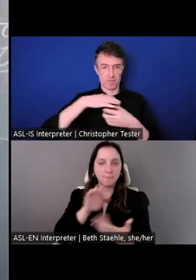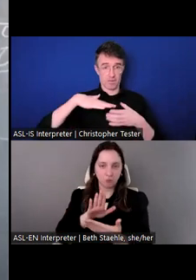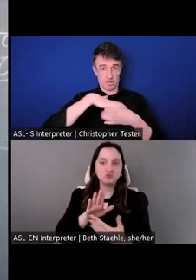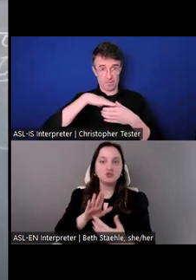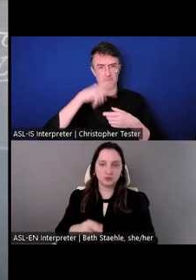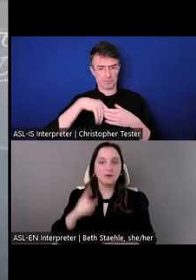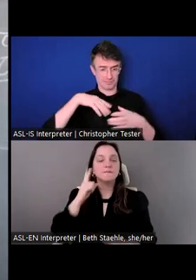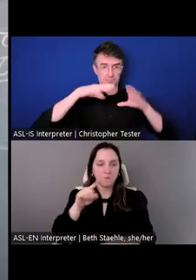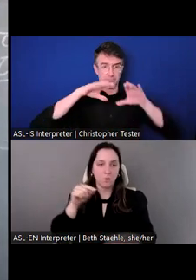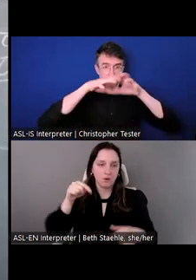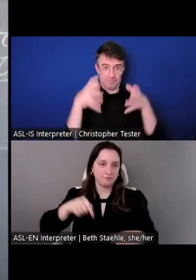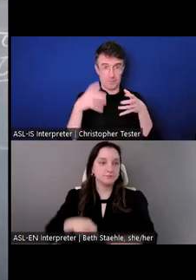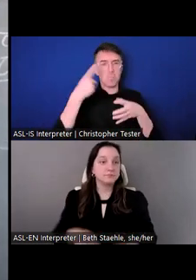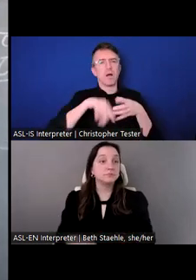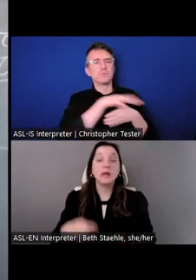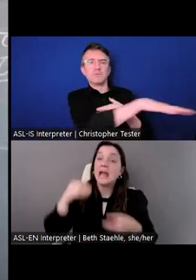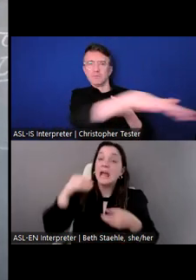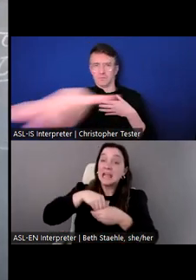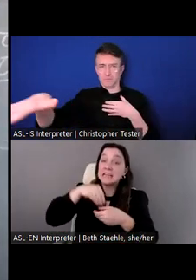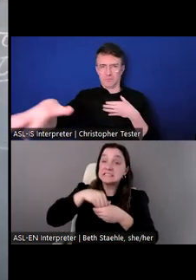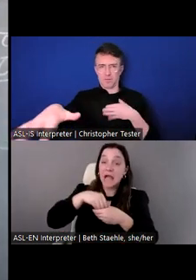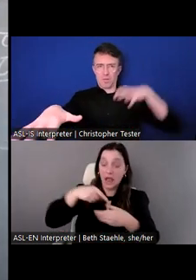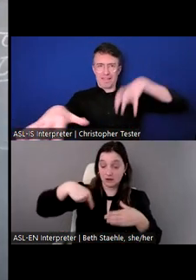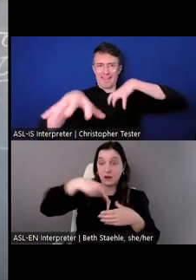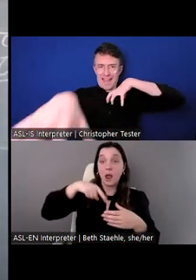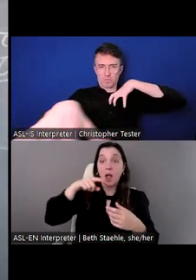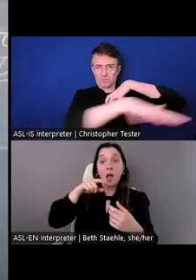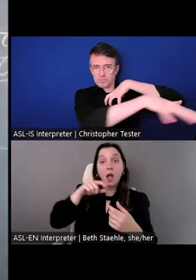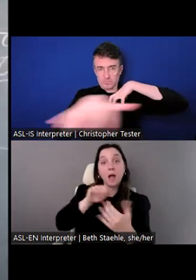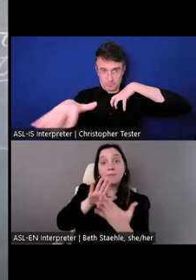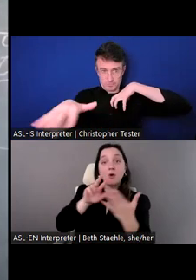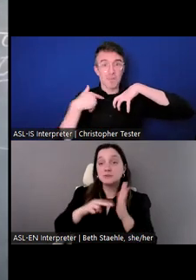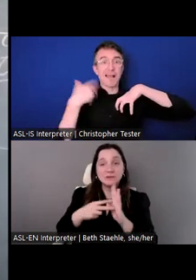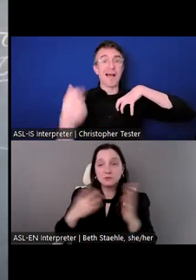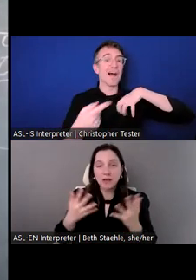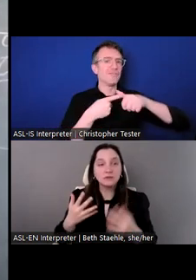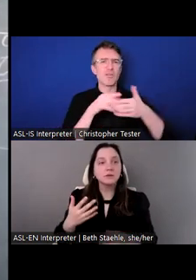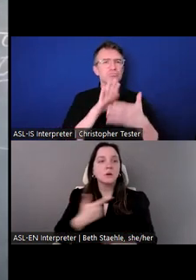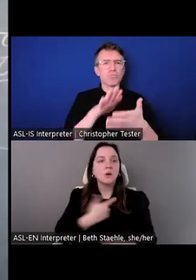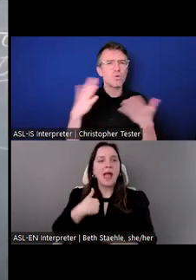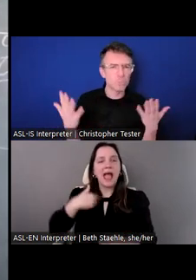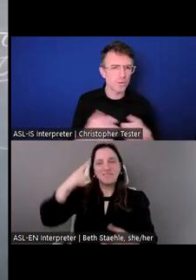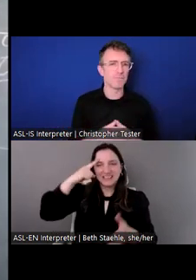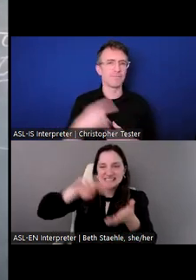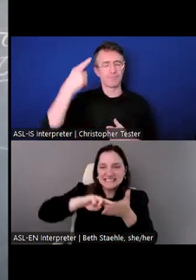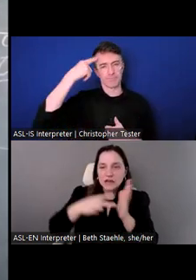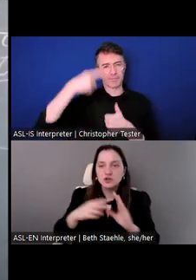Our inside/out approach includes intentional sourcing and recruitment efforts with diverse